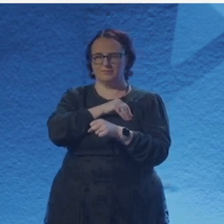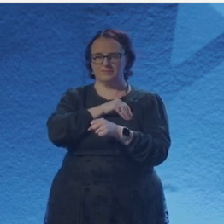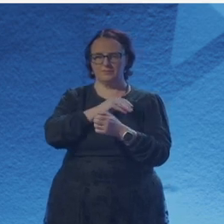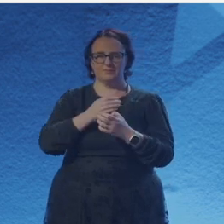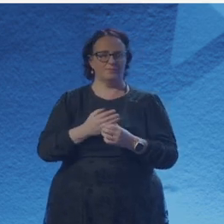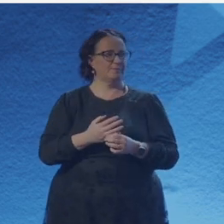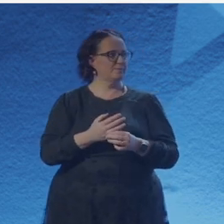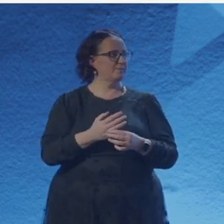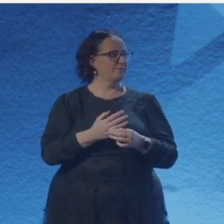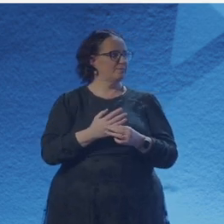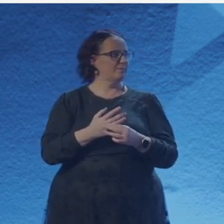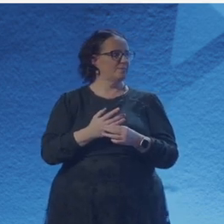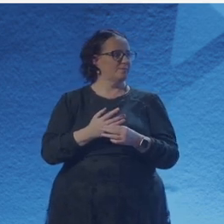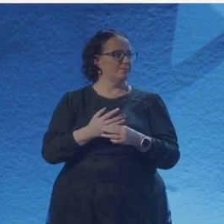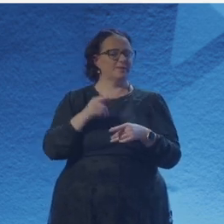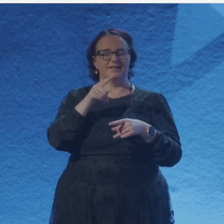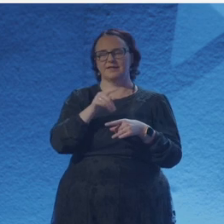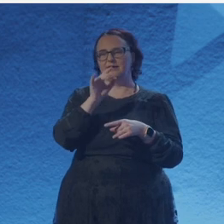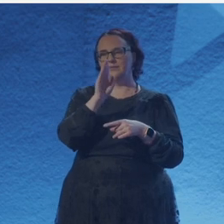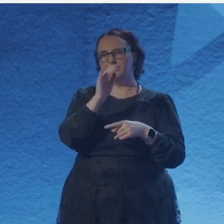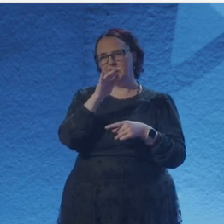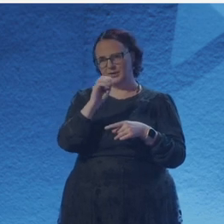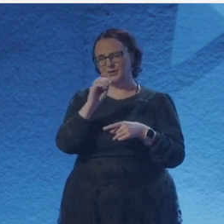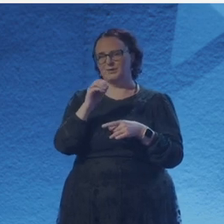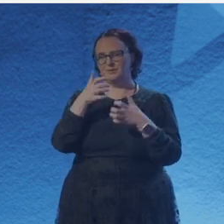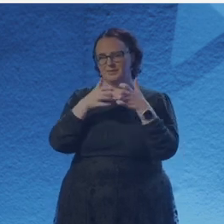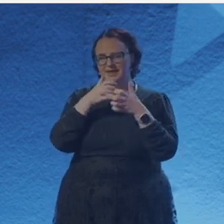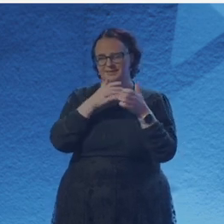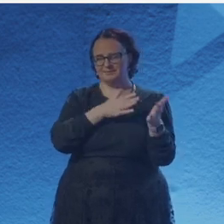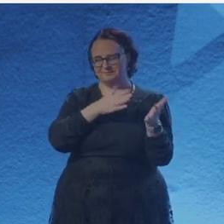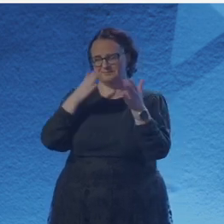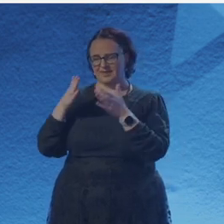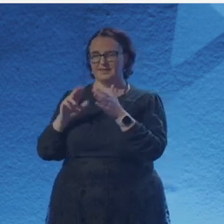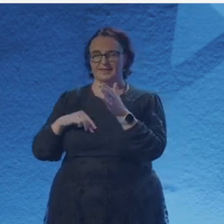I can jump and face any storm with the spring in my step